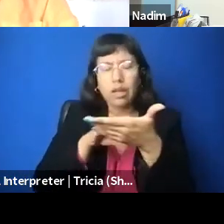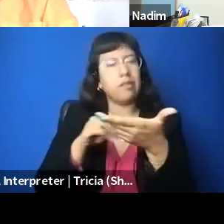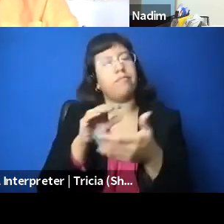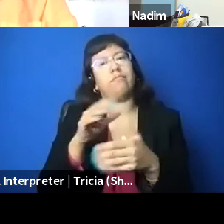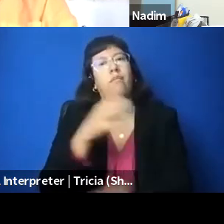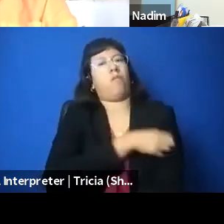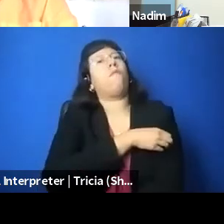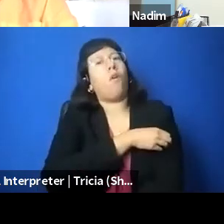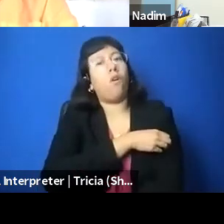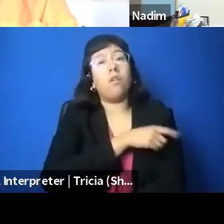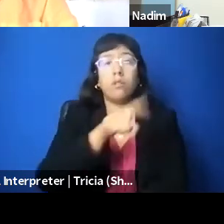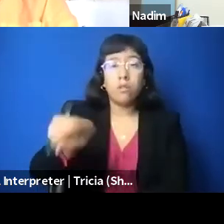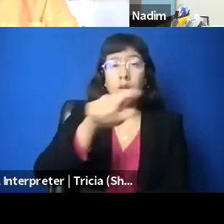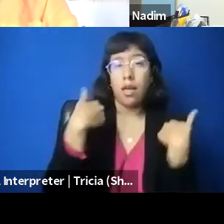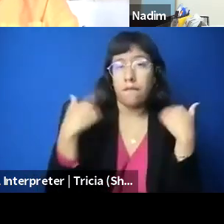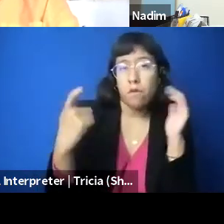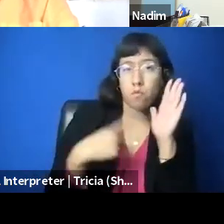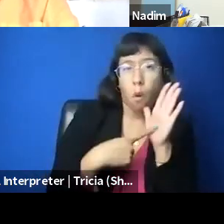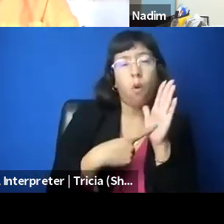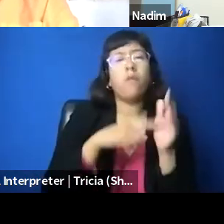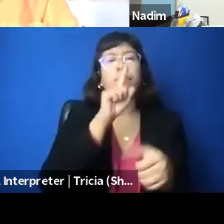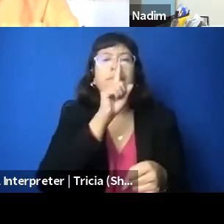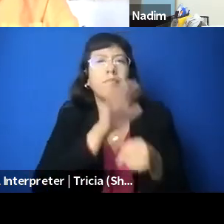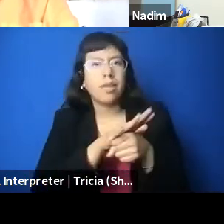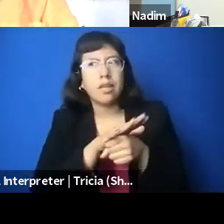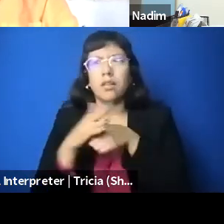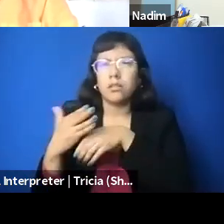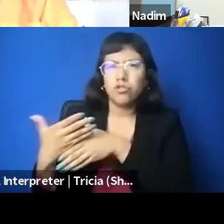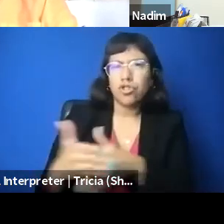and sharing just simply from the people